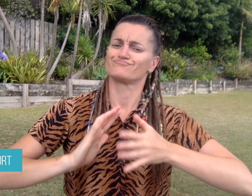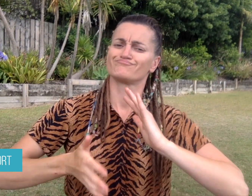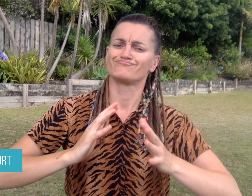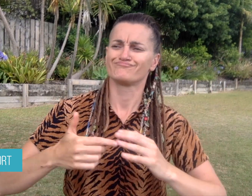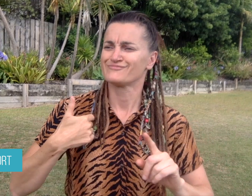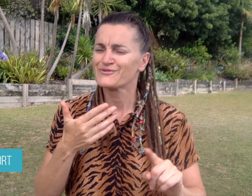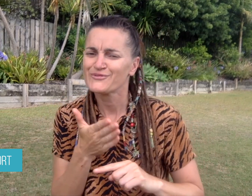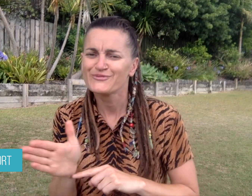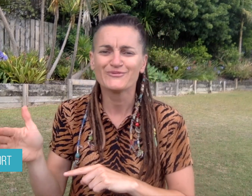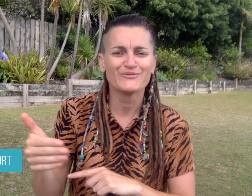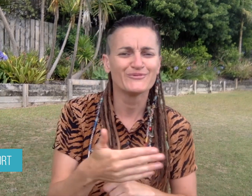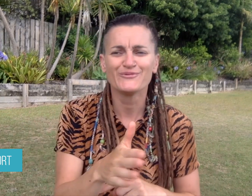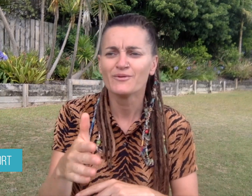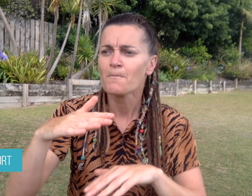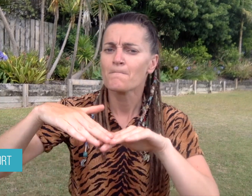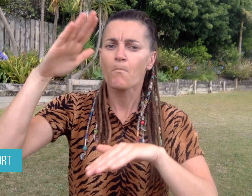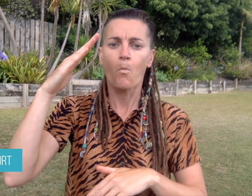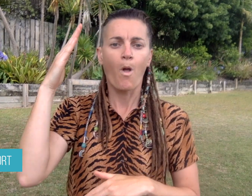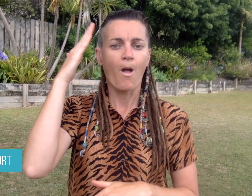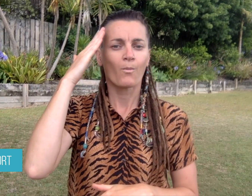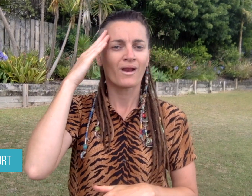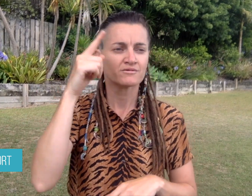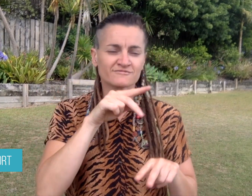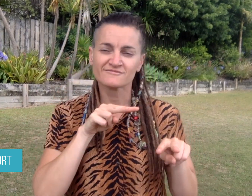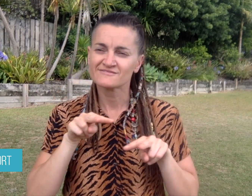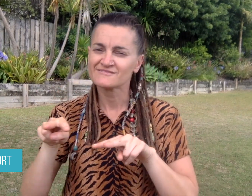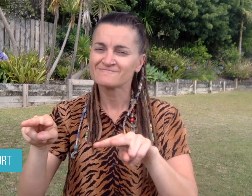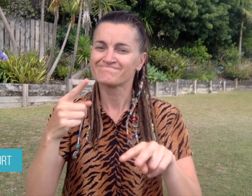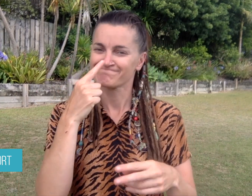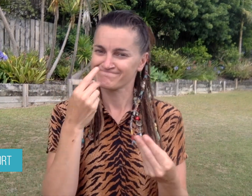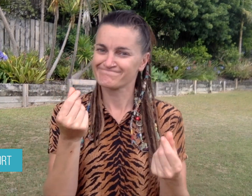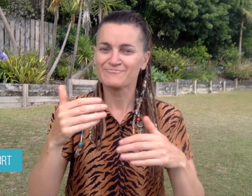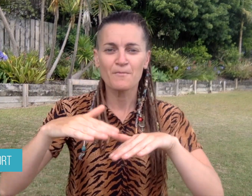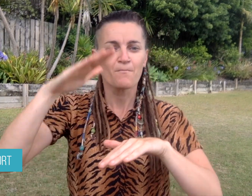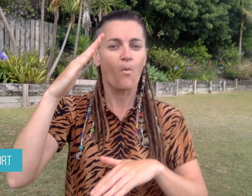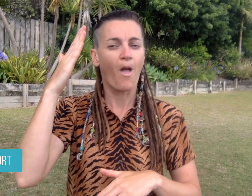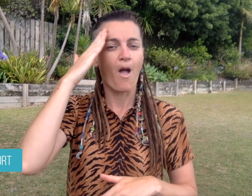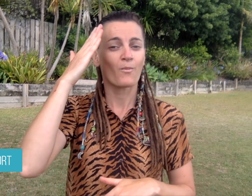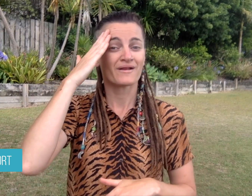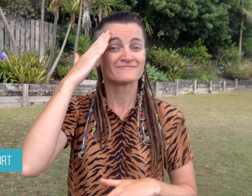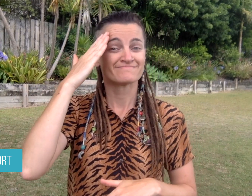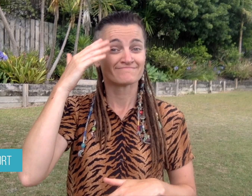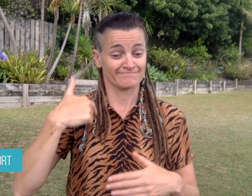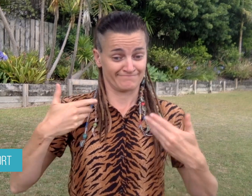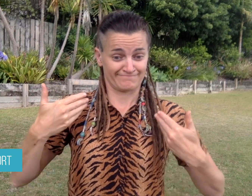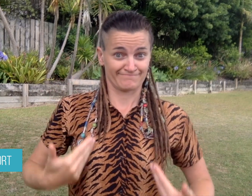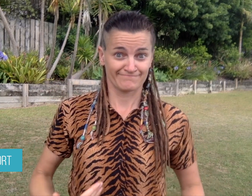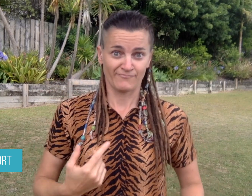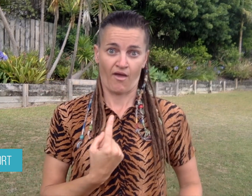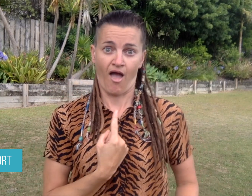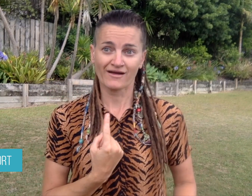He shares his journey as a transgender person to raise awareness about intersectionality -- the idea of identities overlapping.